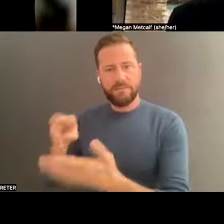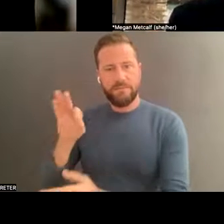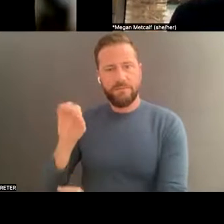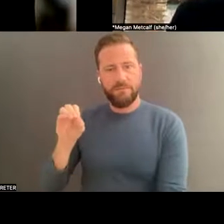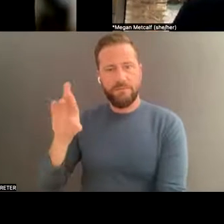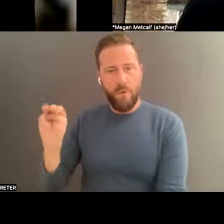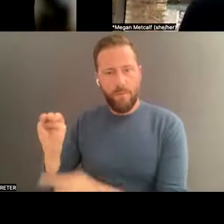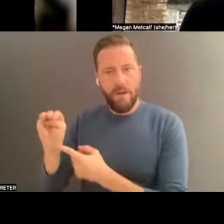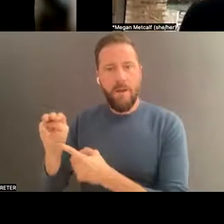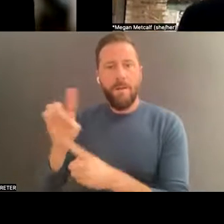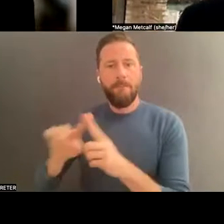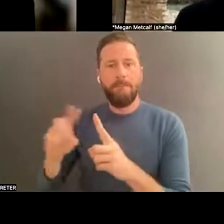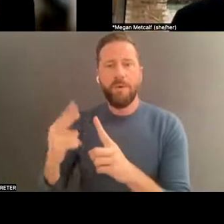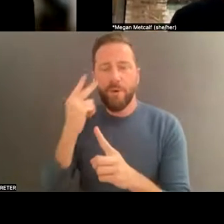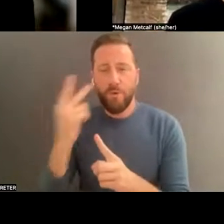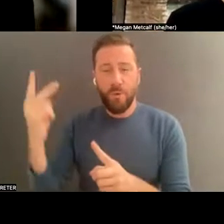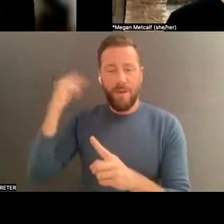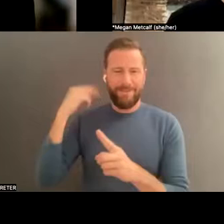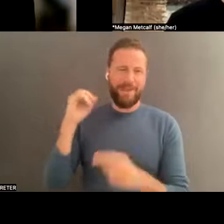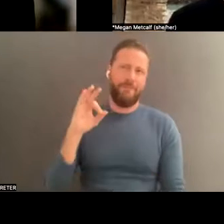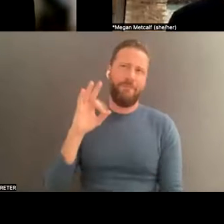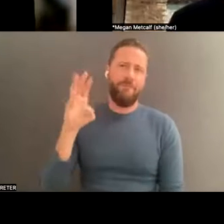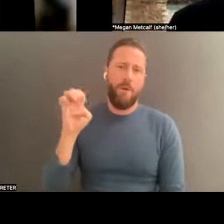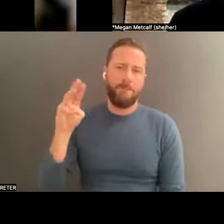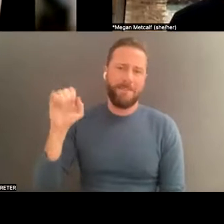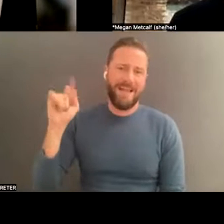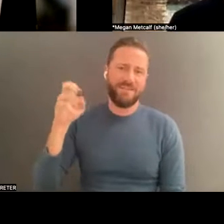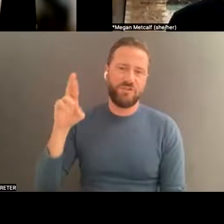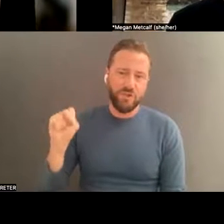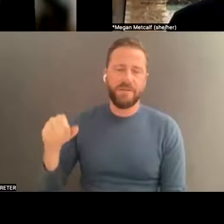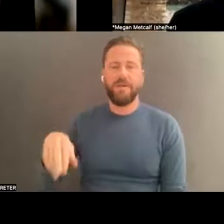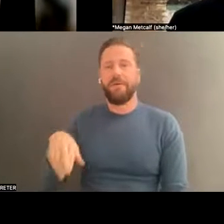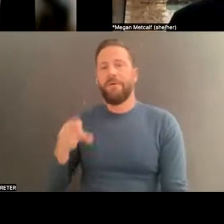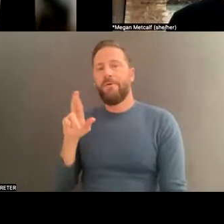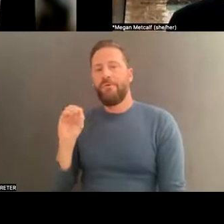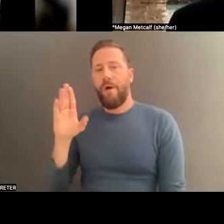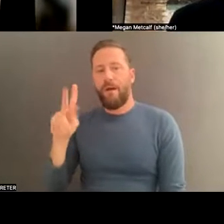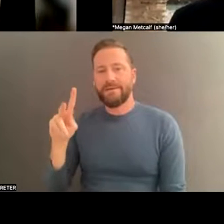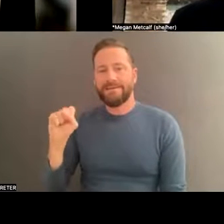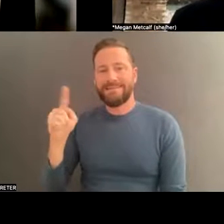the floor masters and the rock steady group [phonetic] performed at the Kennedy diCenter